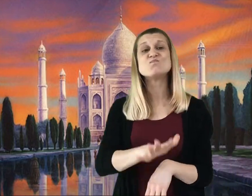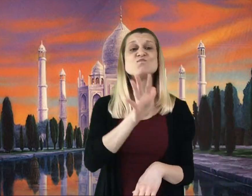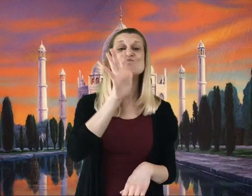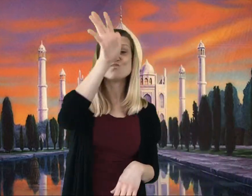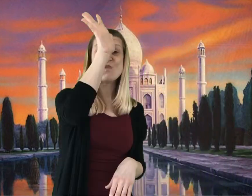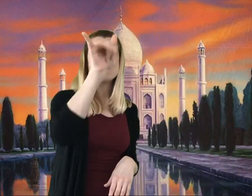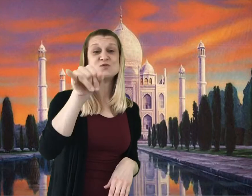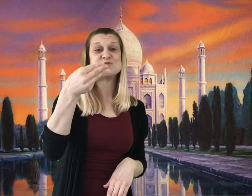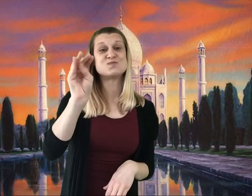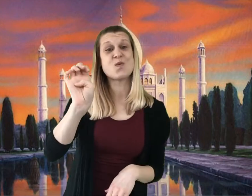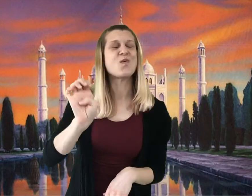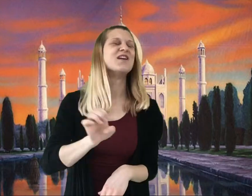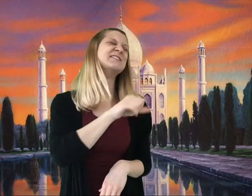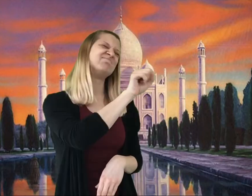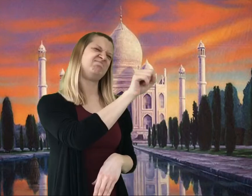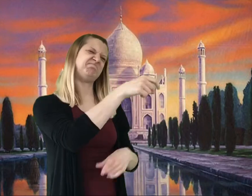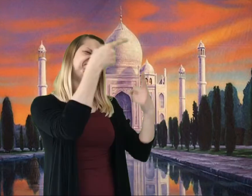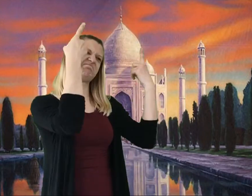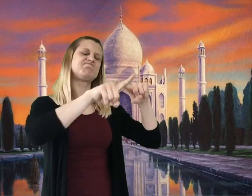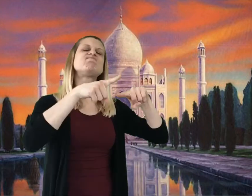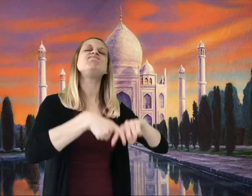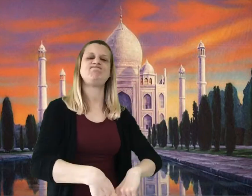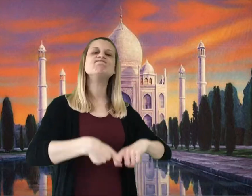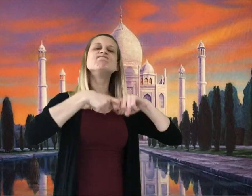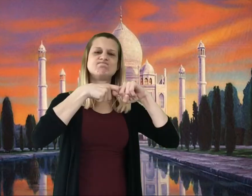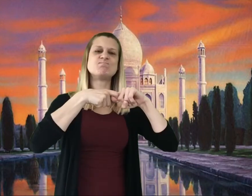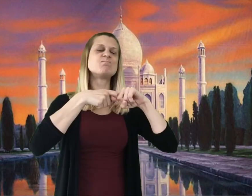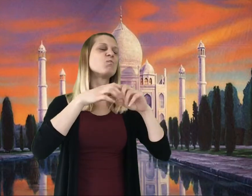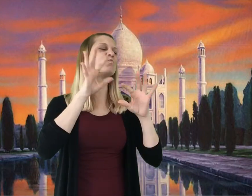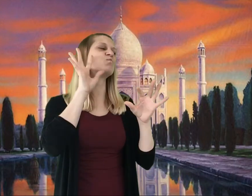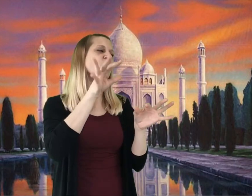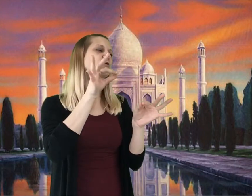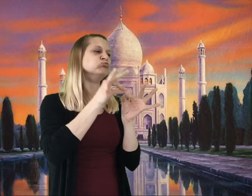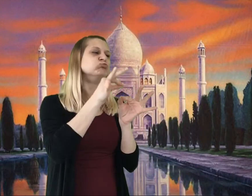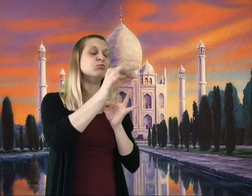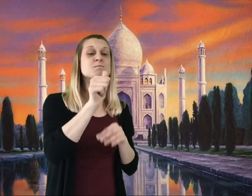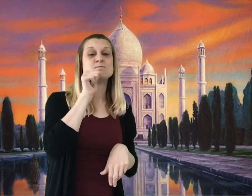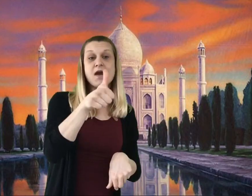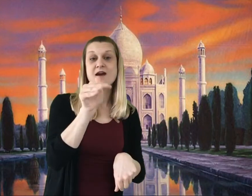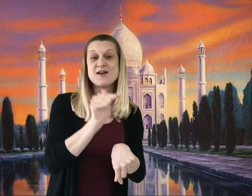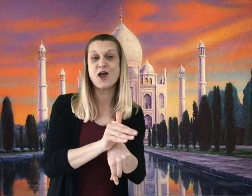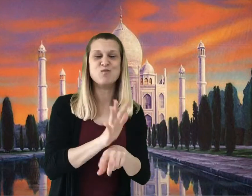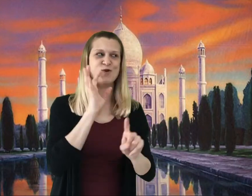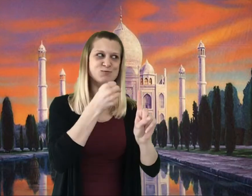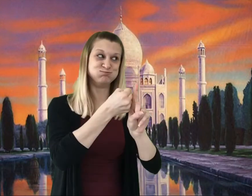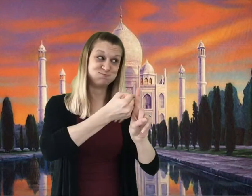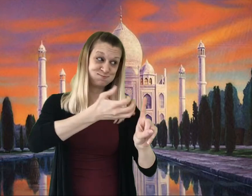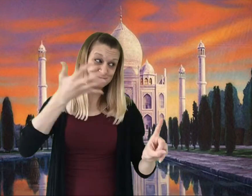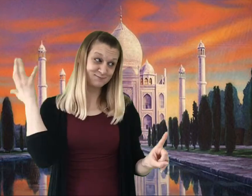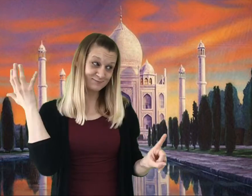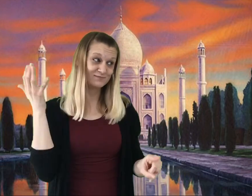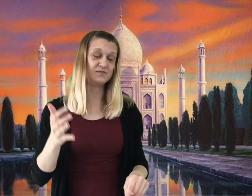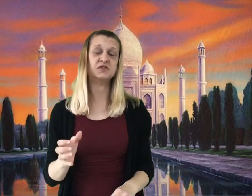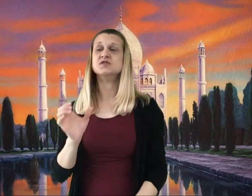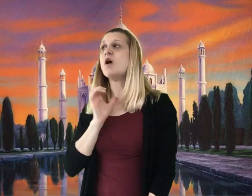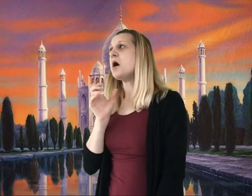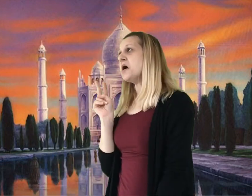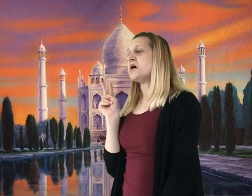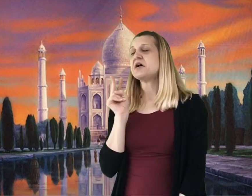"That’s right," said Grandpa Joe, "I’ll tell you the rest of it tomorrow evening."